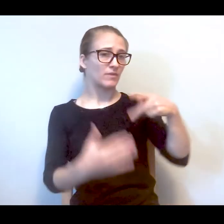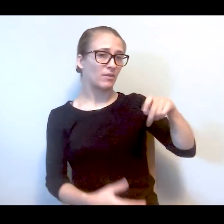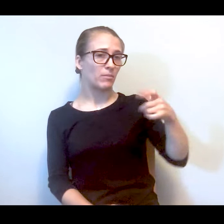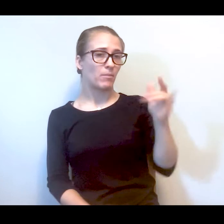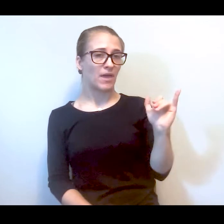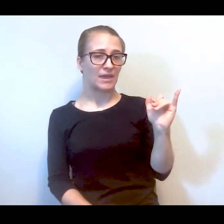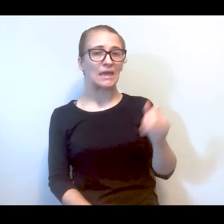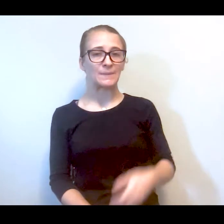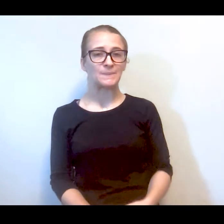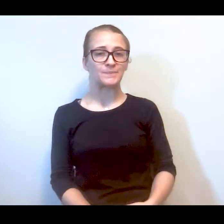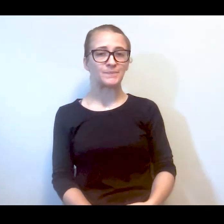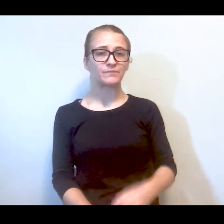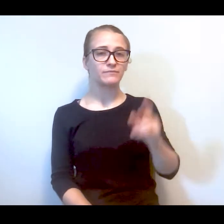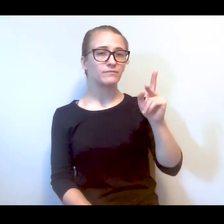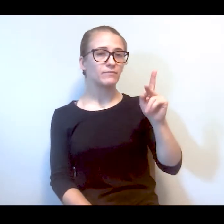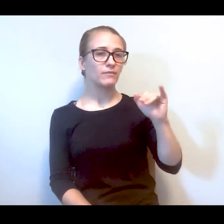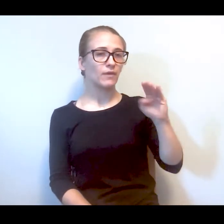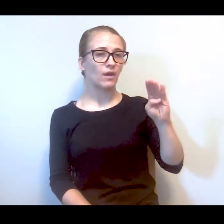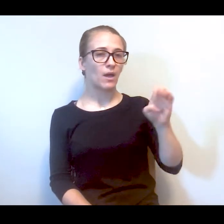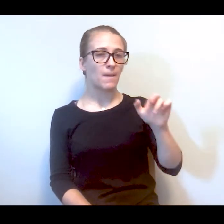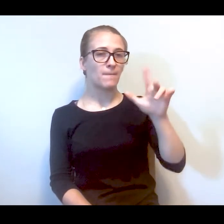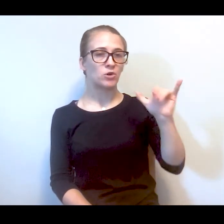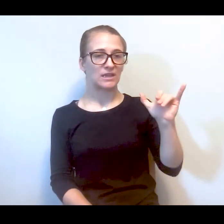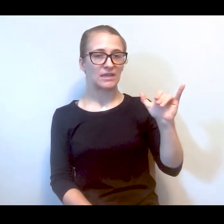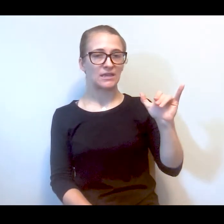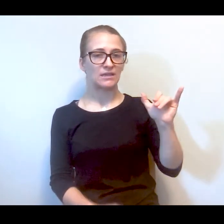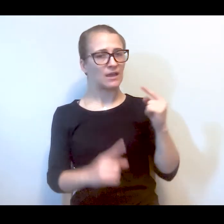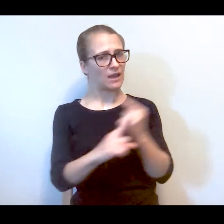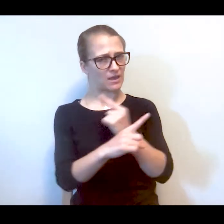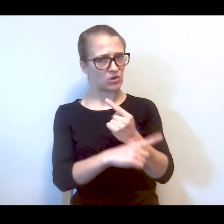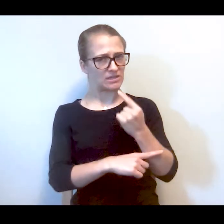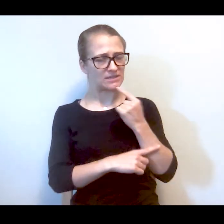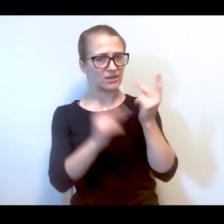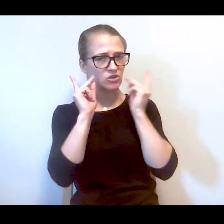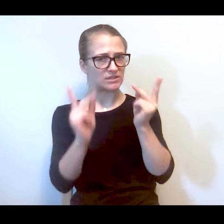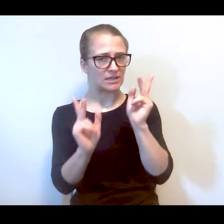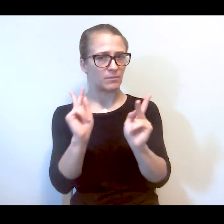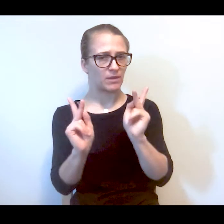Thank you, Peggy. Kimberly, would it be accurate to say that you were seeing people coming